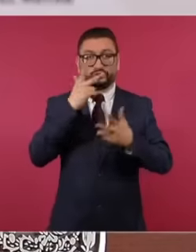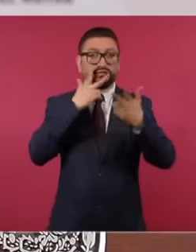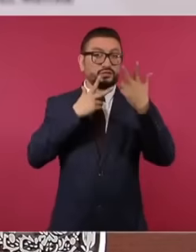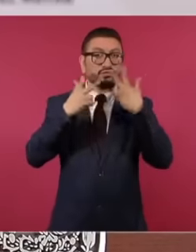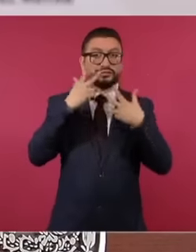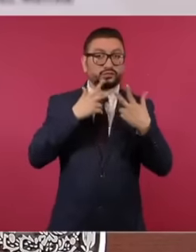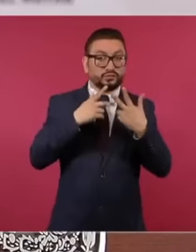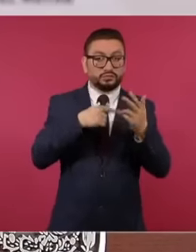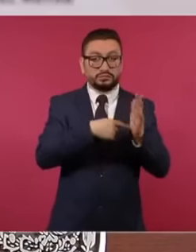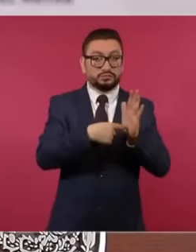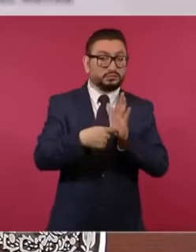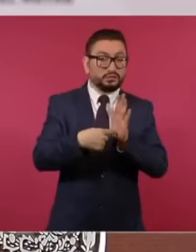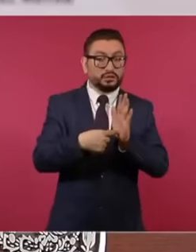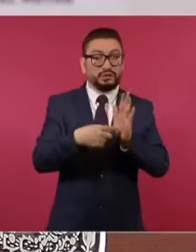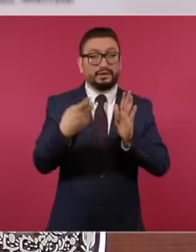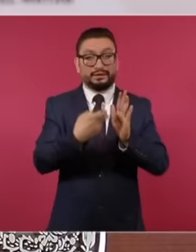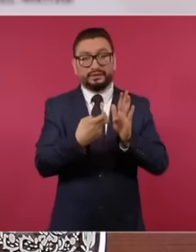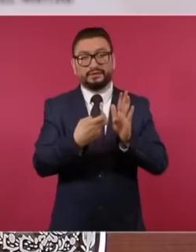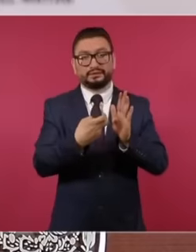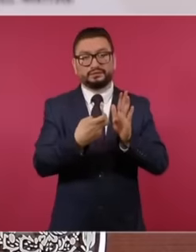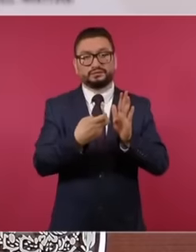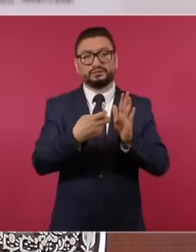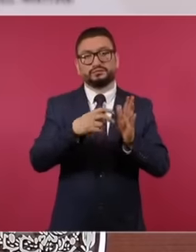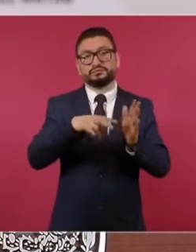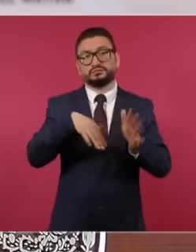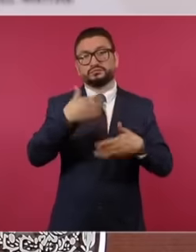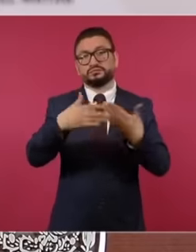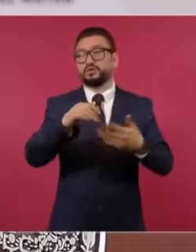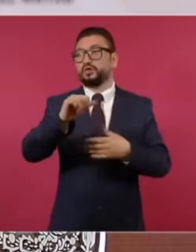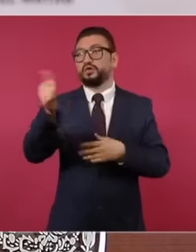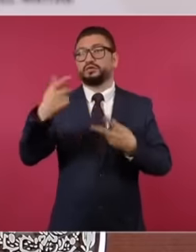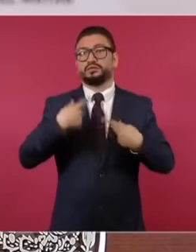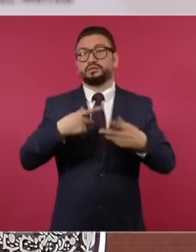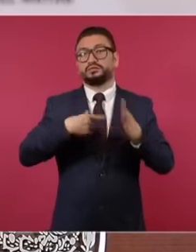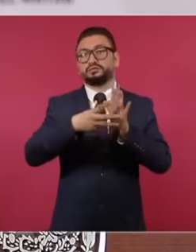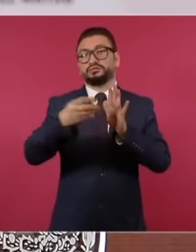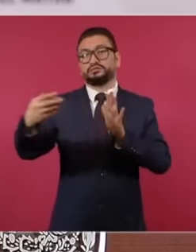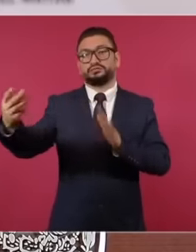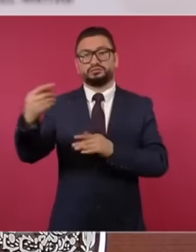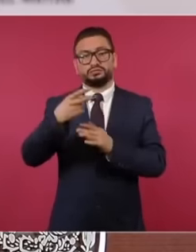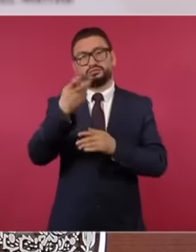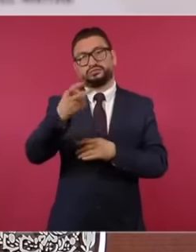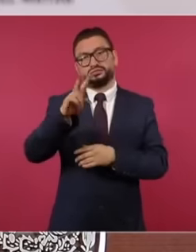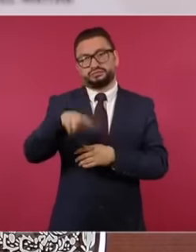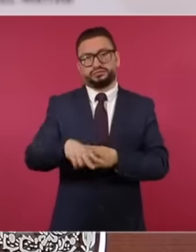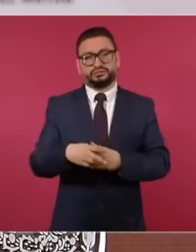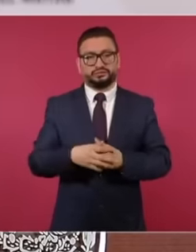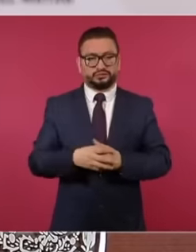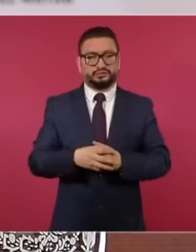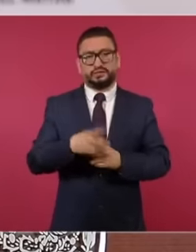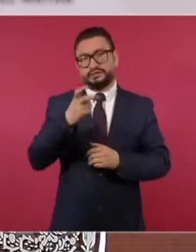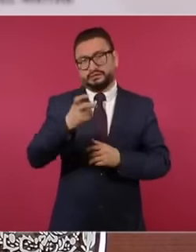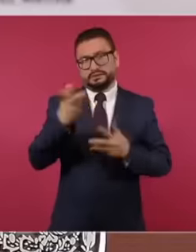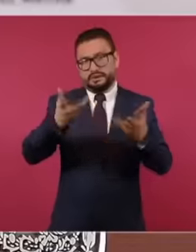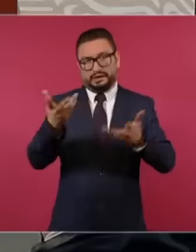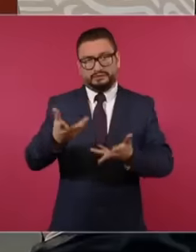can be reproduced by others not as is reality and is the practice then